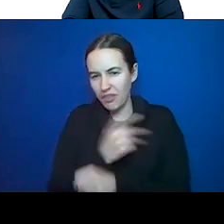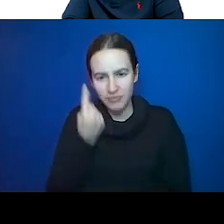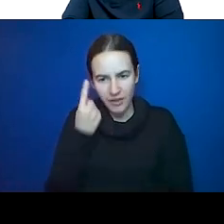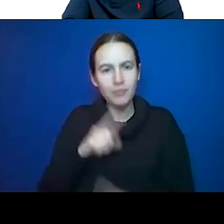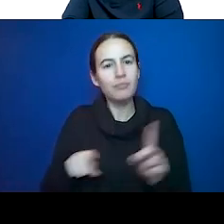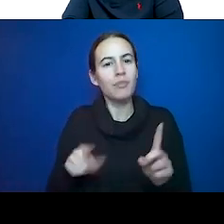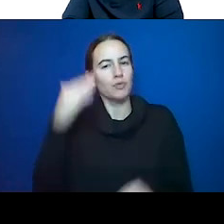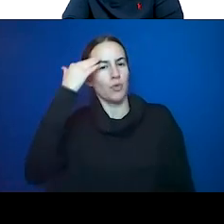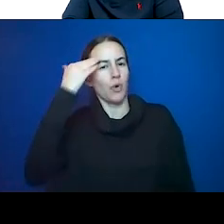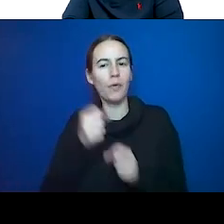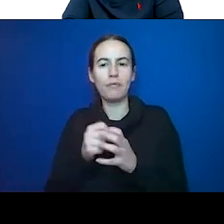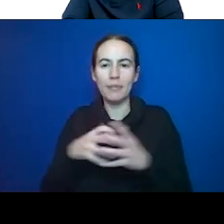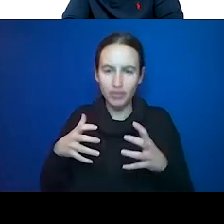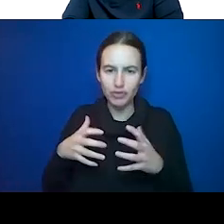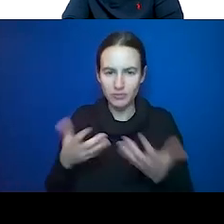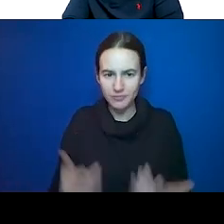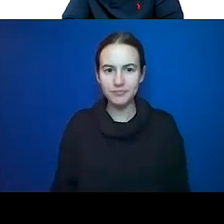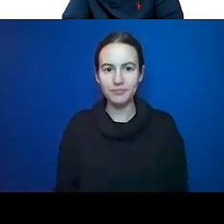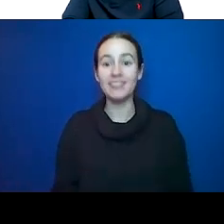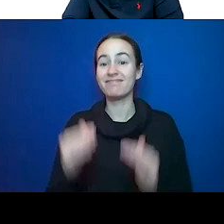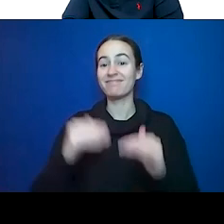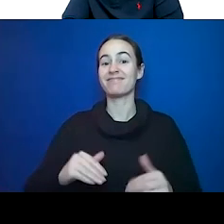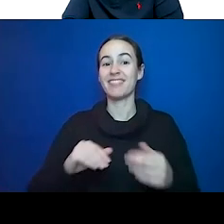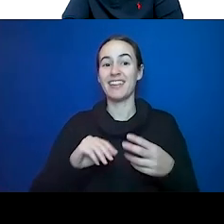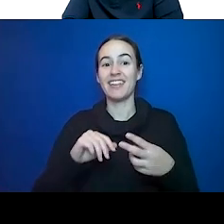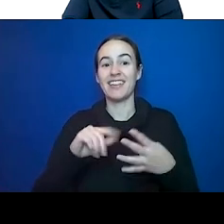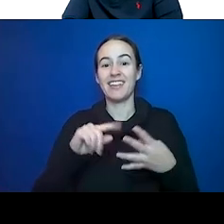simply genes run the show and you have proteins that can begin